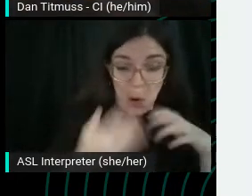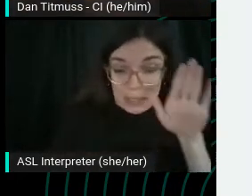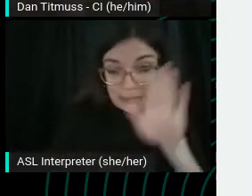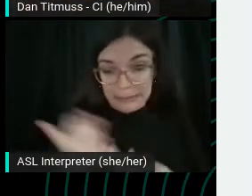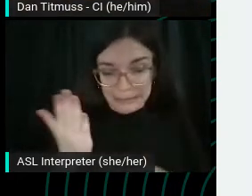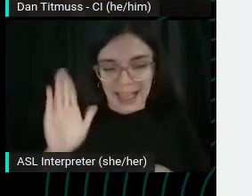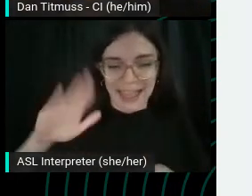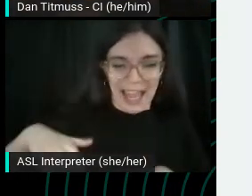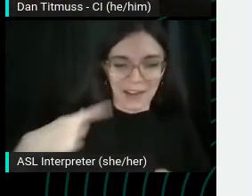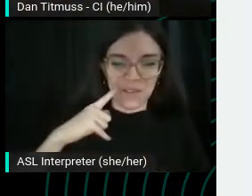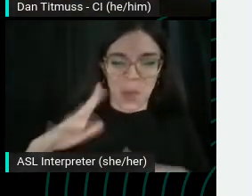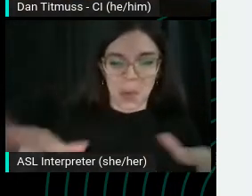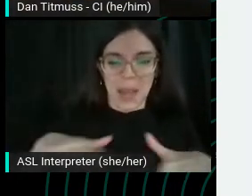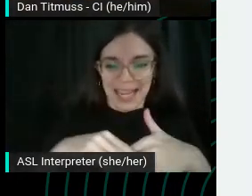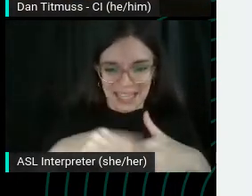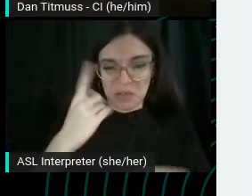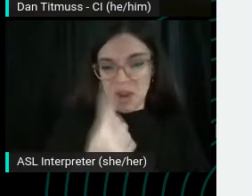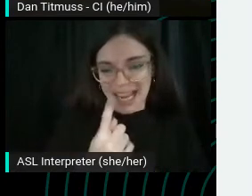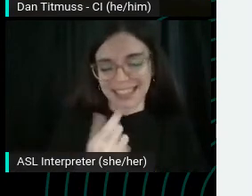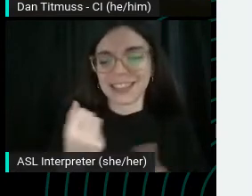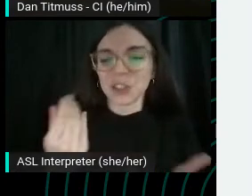So think about the search intent behind your video.